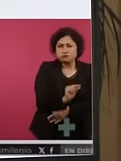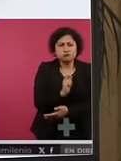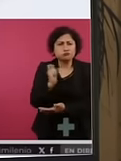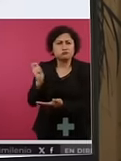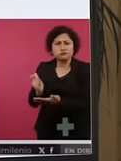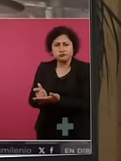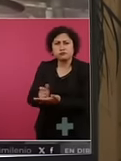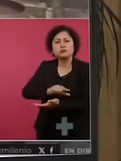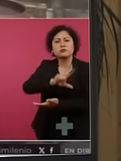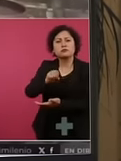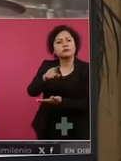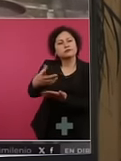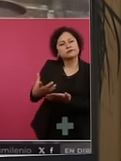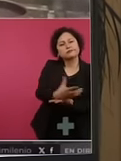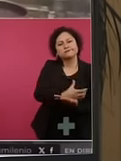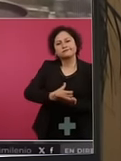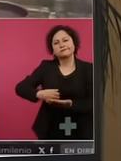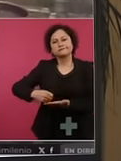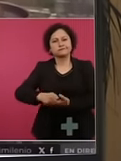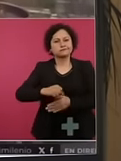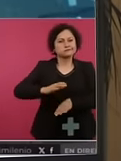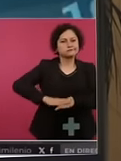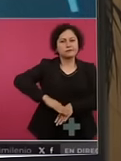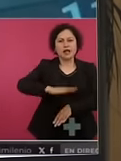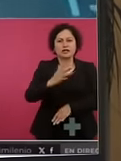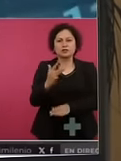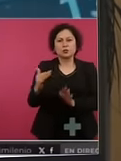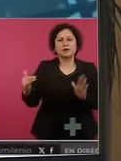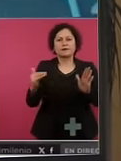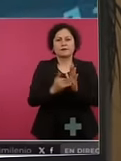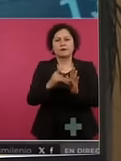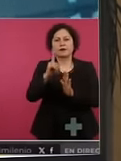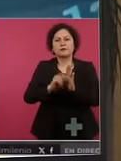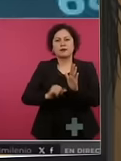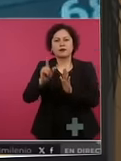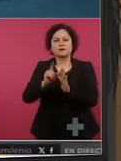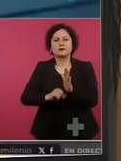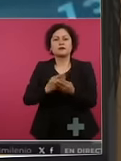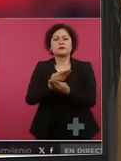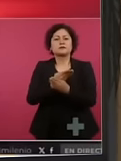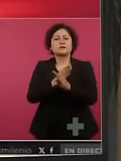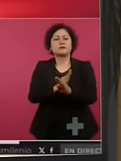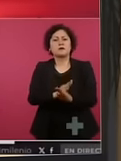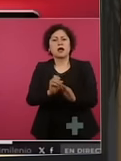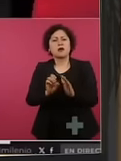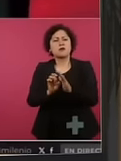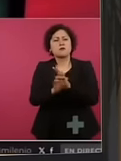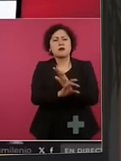can be more than 000 per month payments arrive instantly to your bank account send your